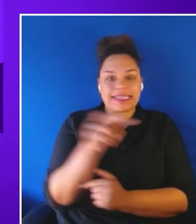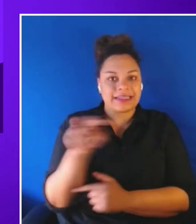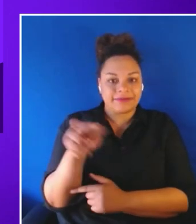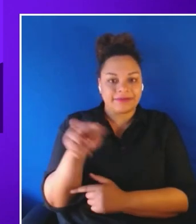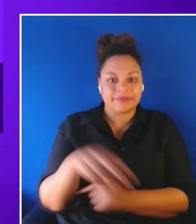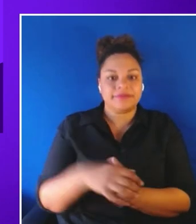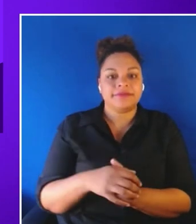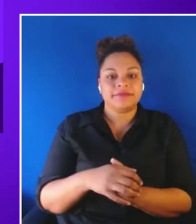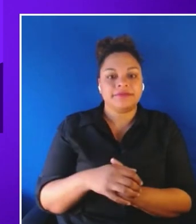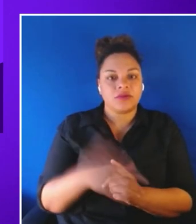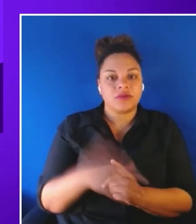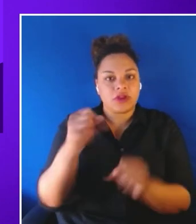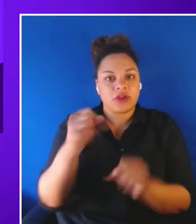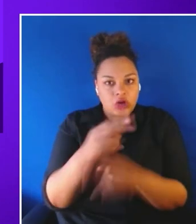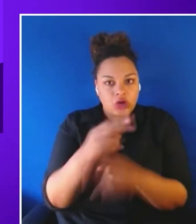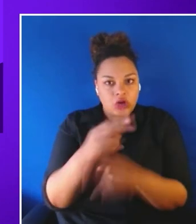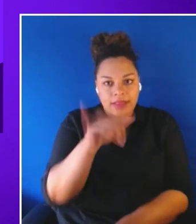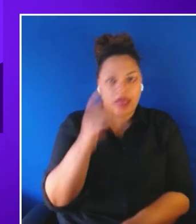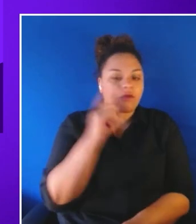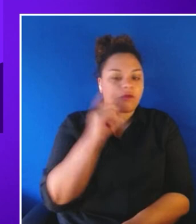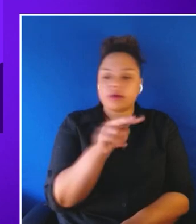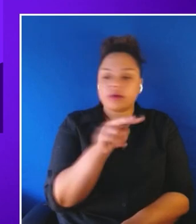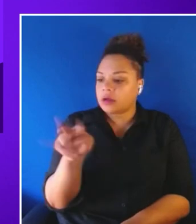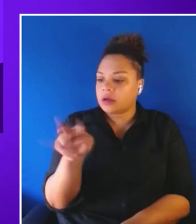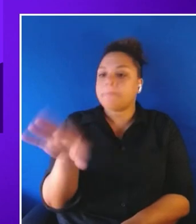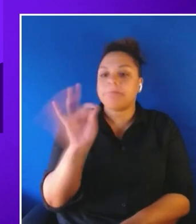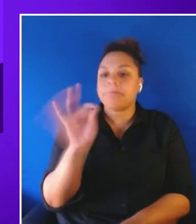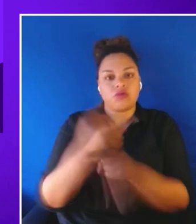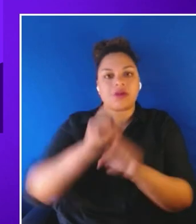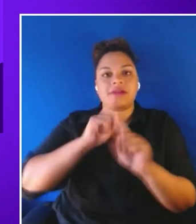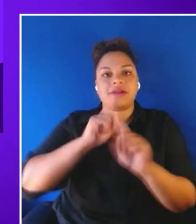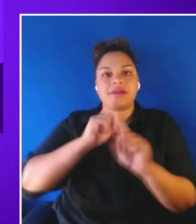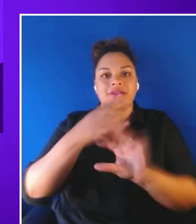for input. The selection of the correct answer. And this is what I am displaying